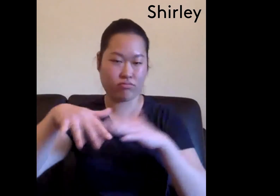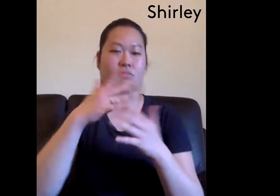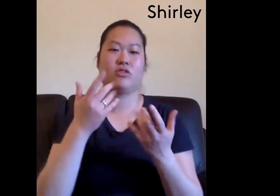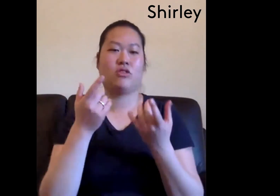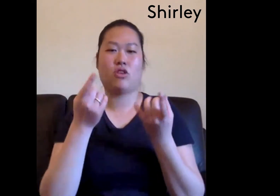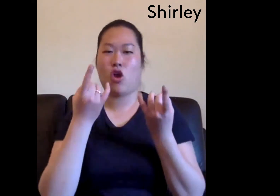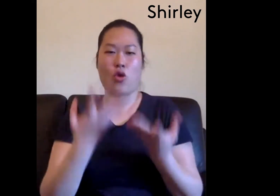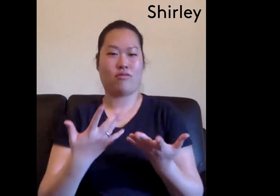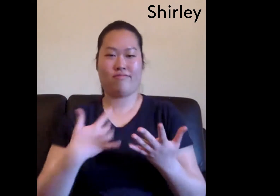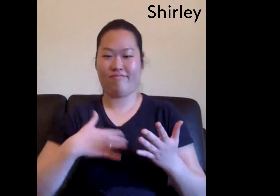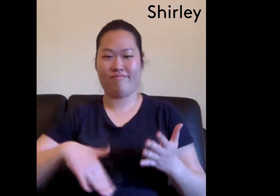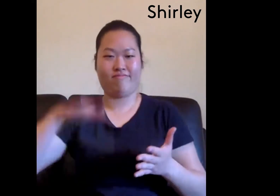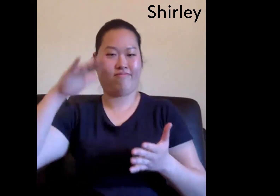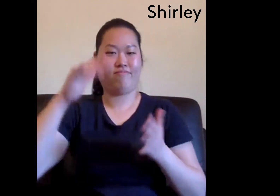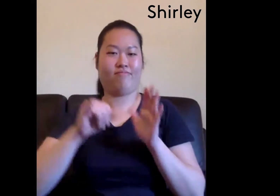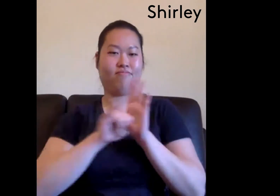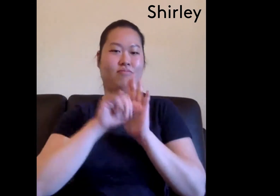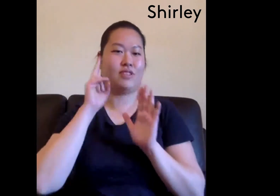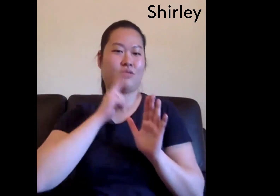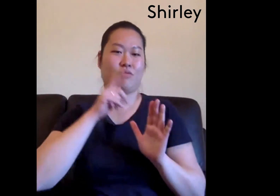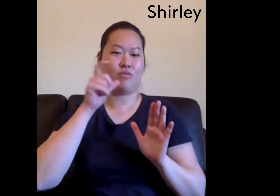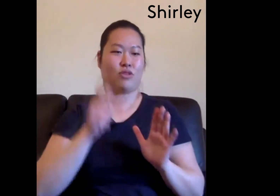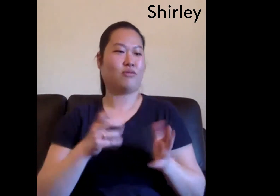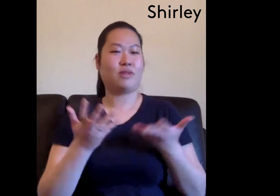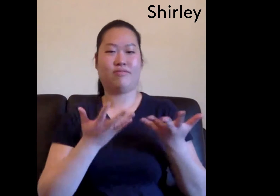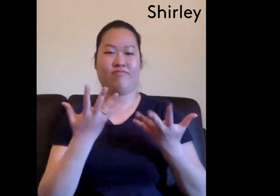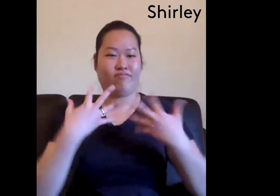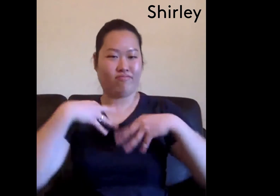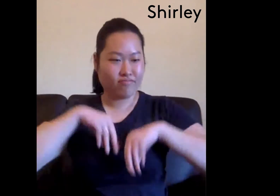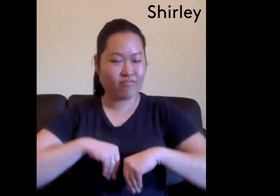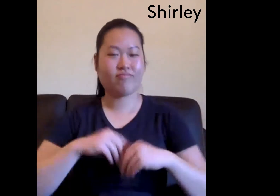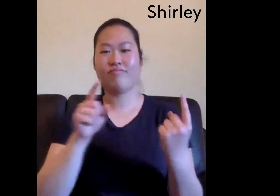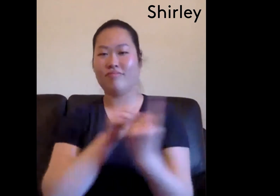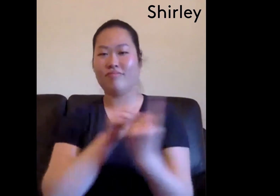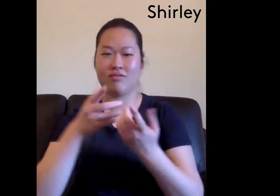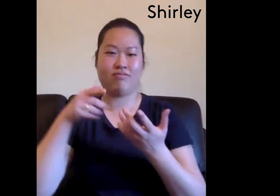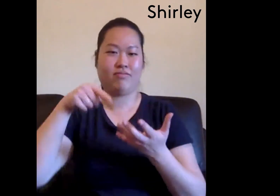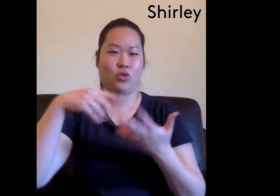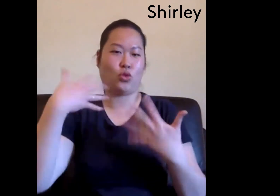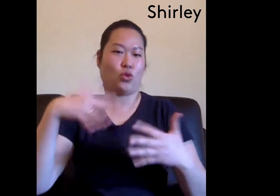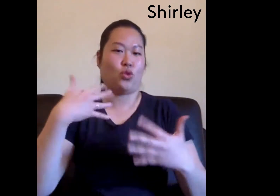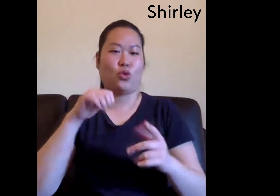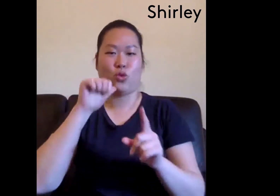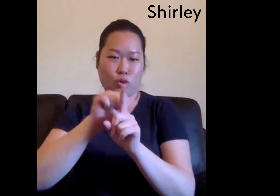When I attended school, I was I went to a Deaf school and I identified strongly as a Deaf person